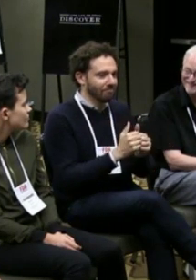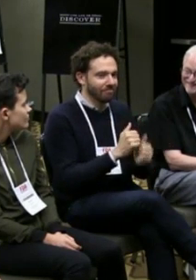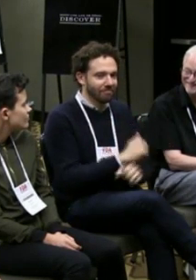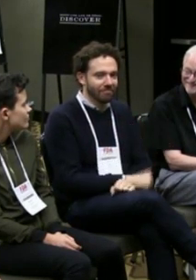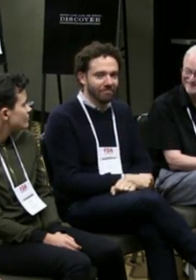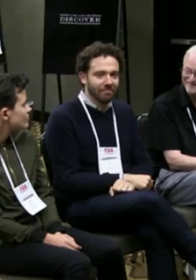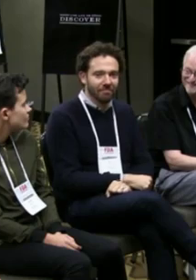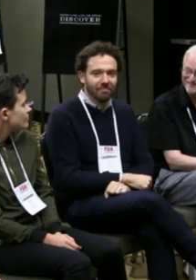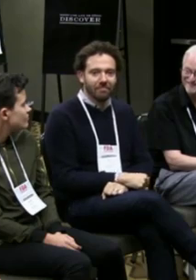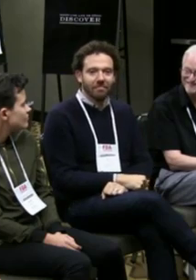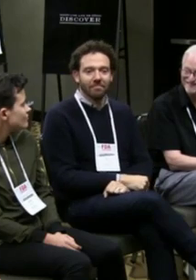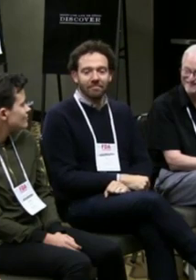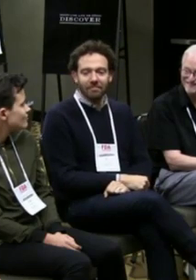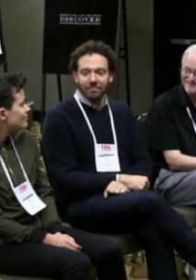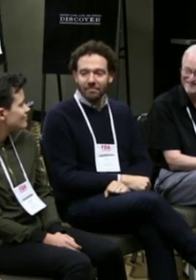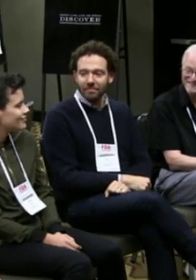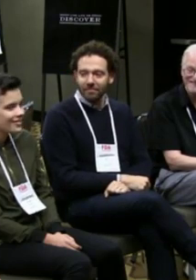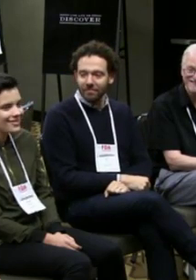the deaf and hearing worlds together.